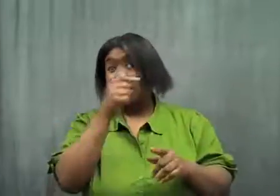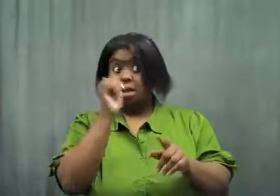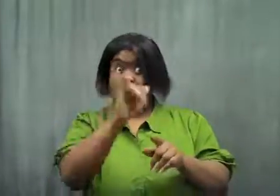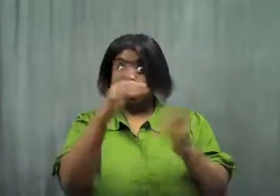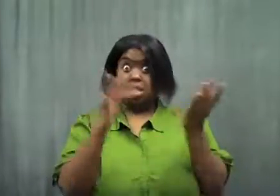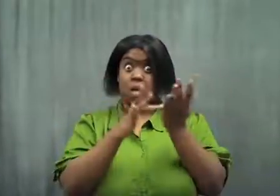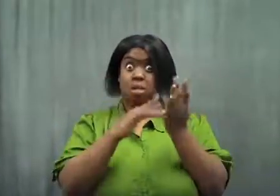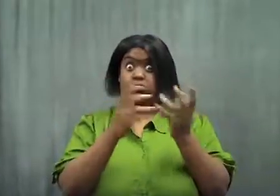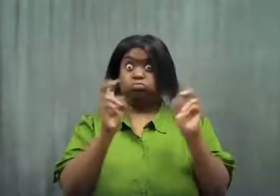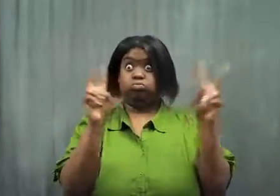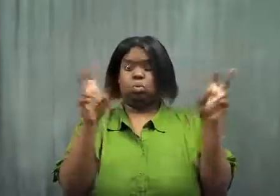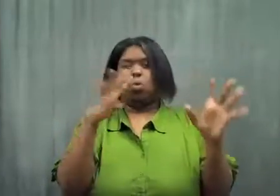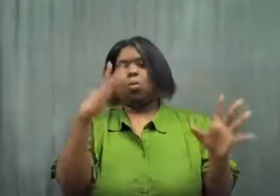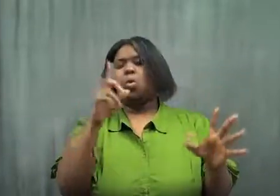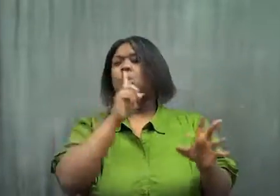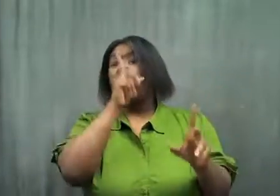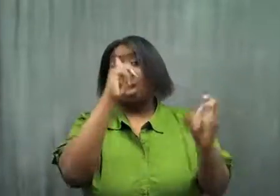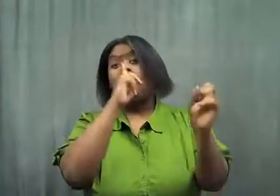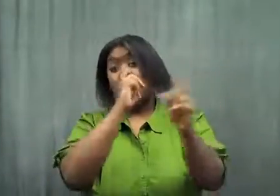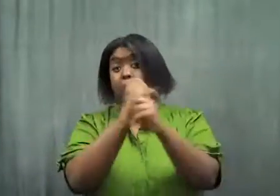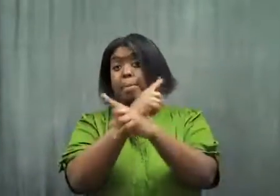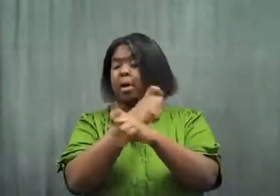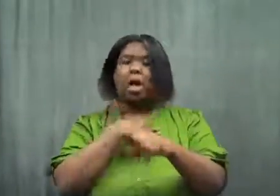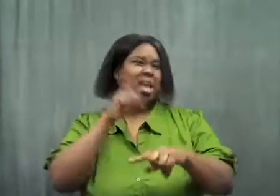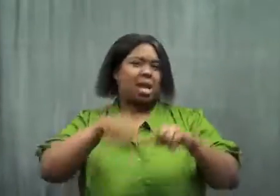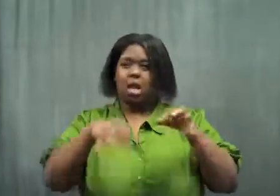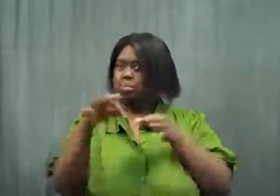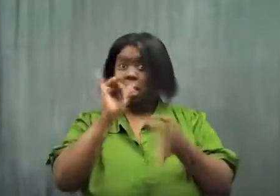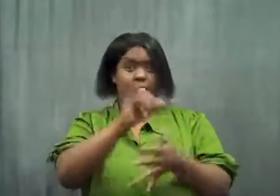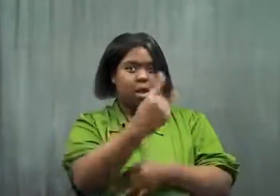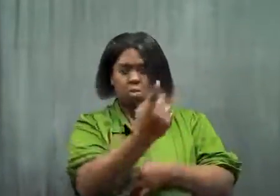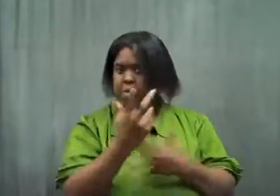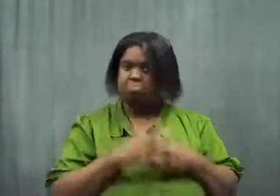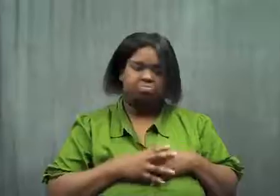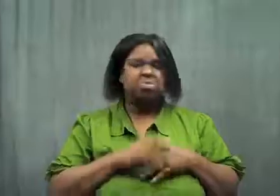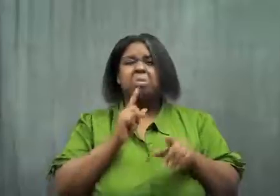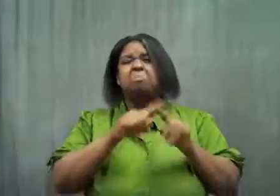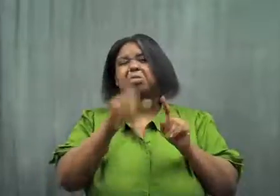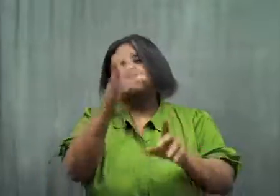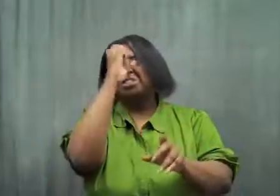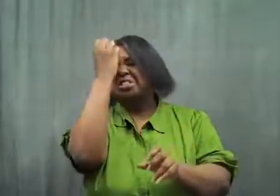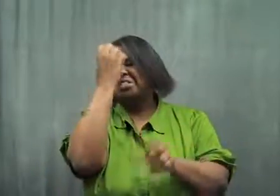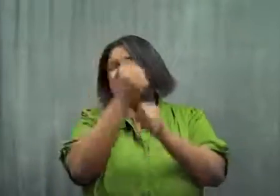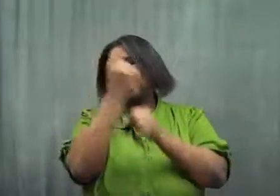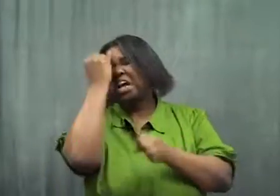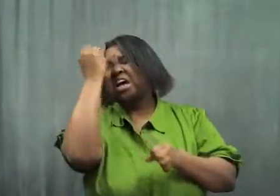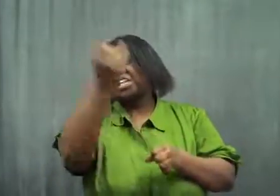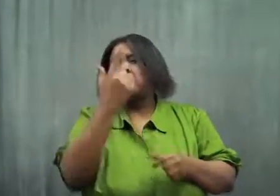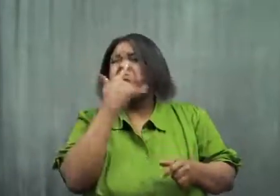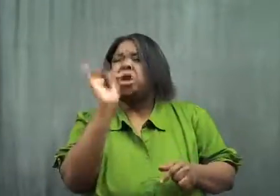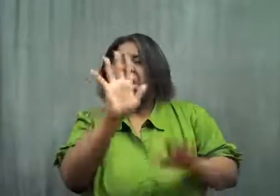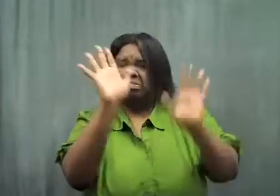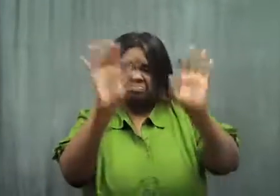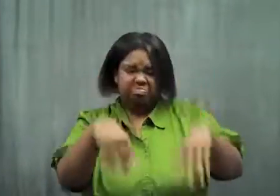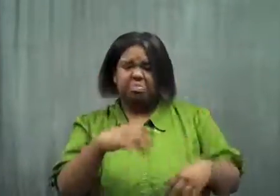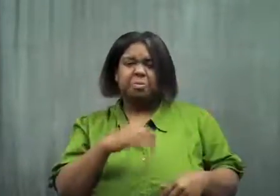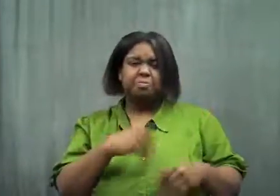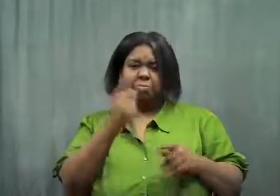It's really complicated, and I can't explain it. But you get the idea.